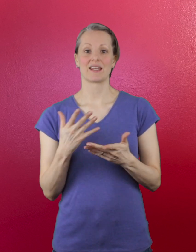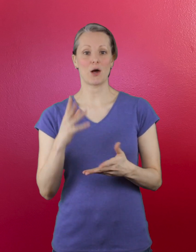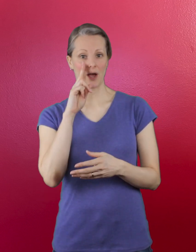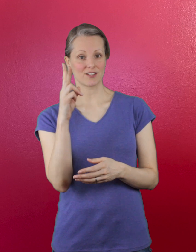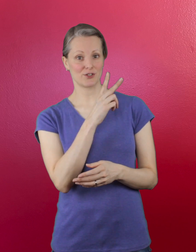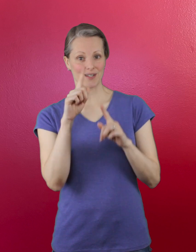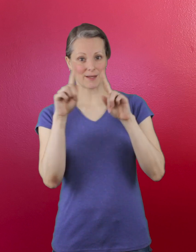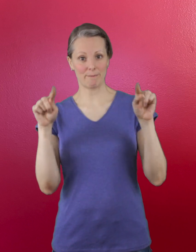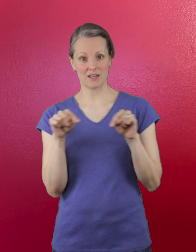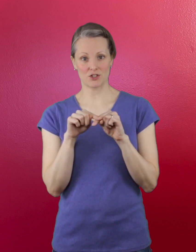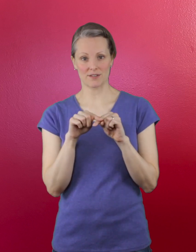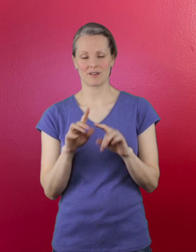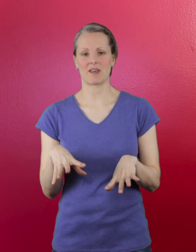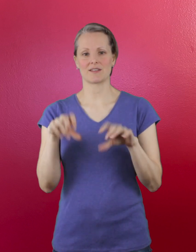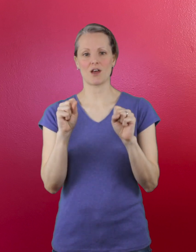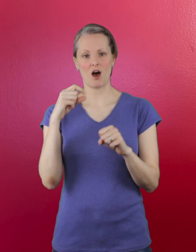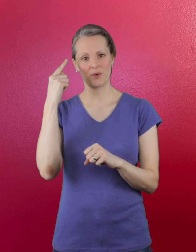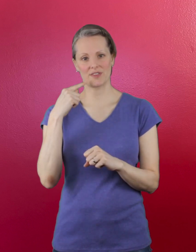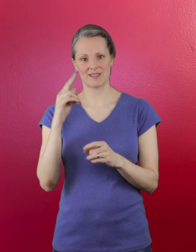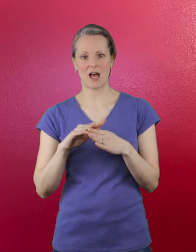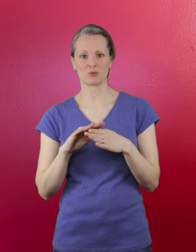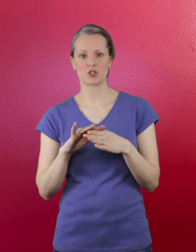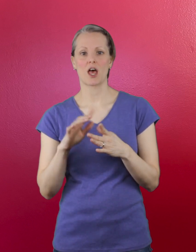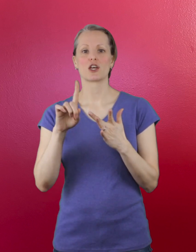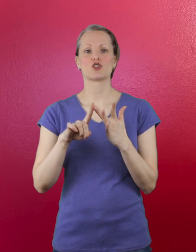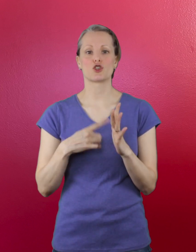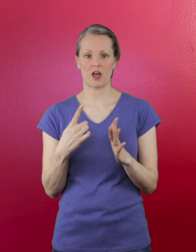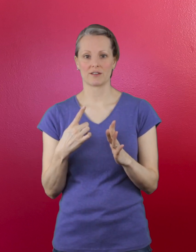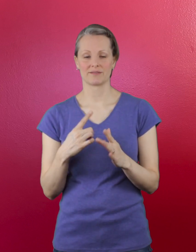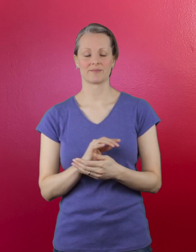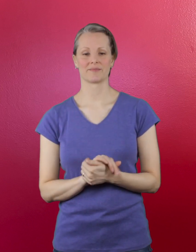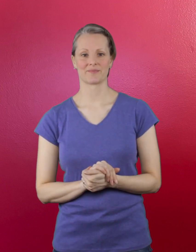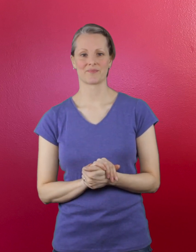Now we're going to look at some pictures that start with the sound j.